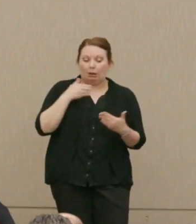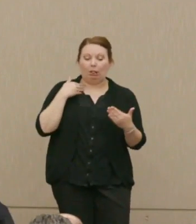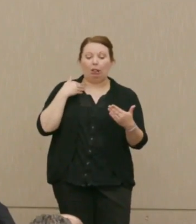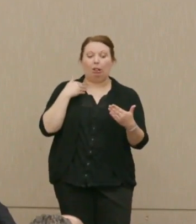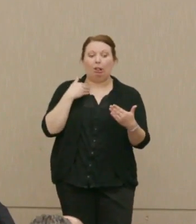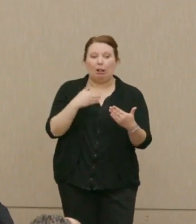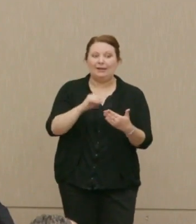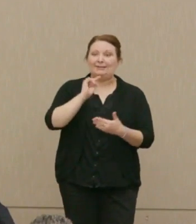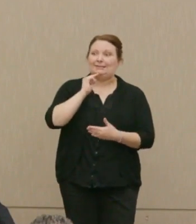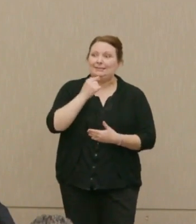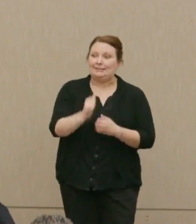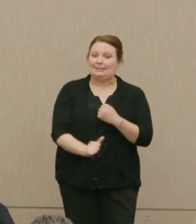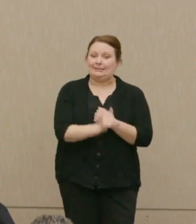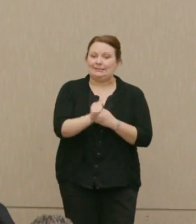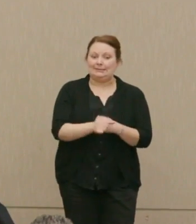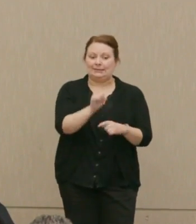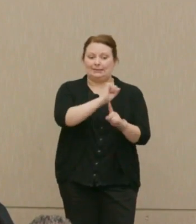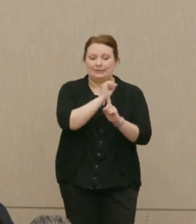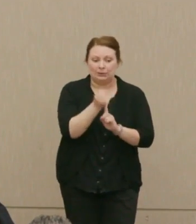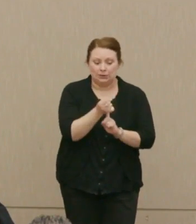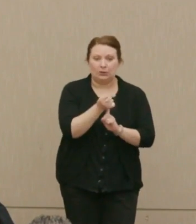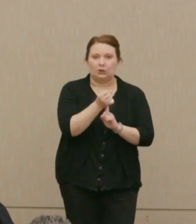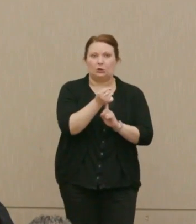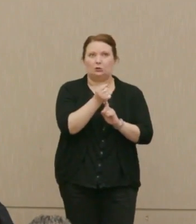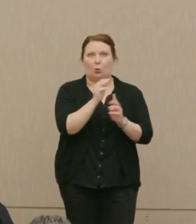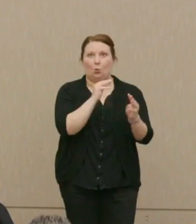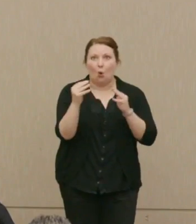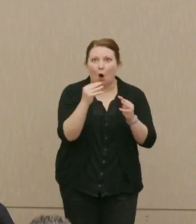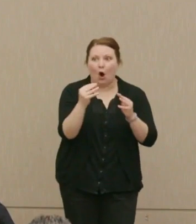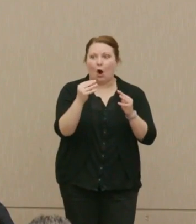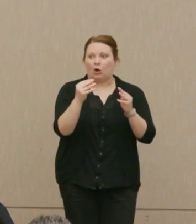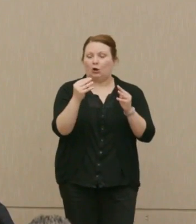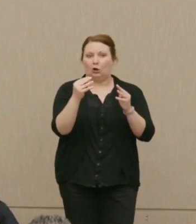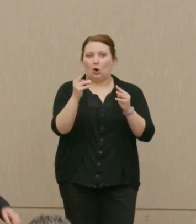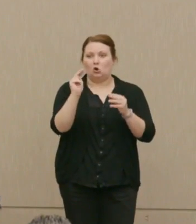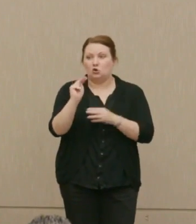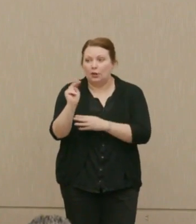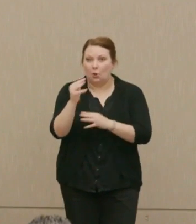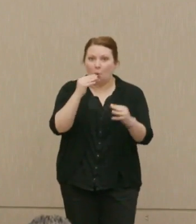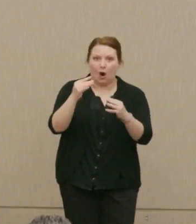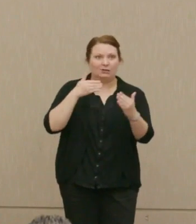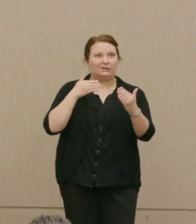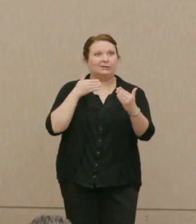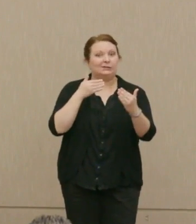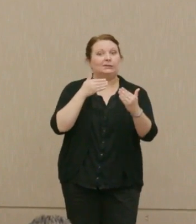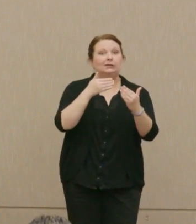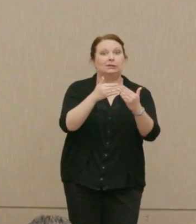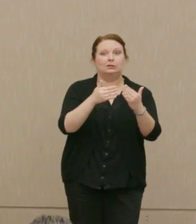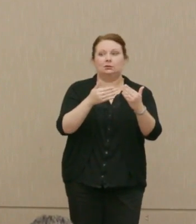an extremely dangerous and wrongful war, or that nuclear war is threatened, or that our